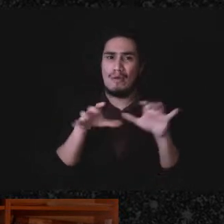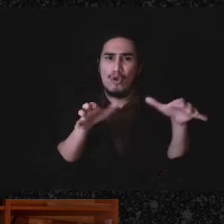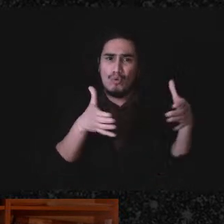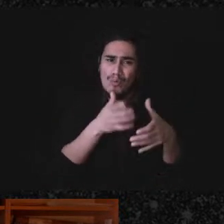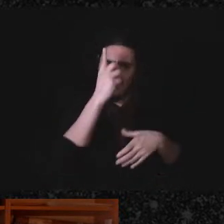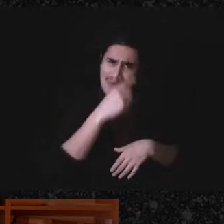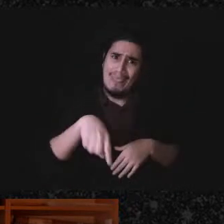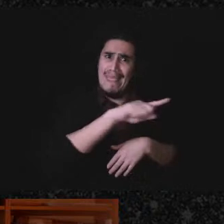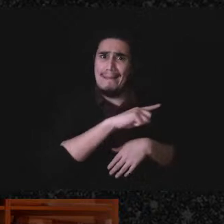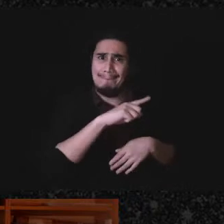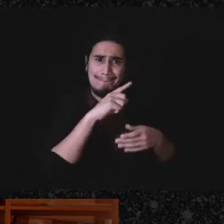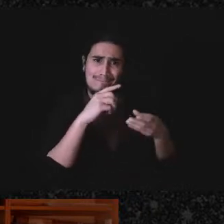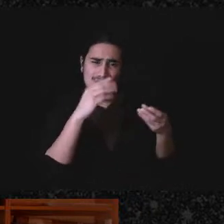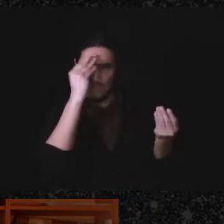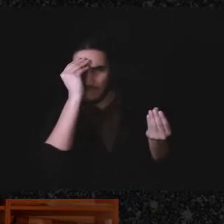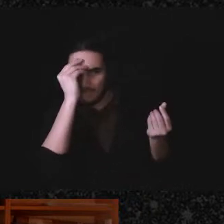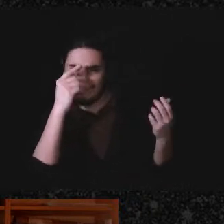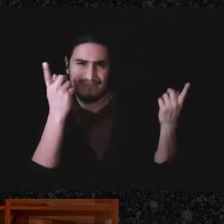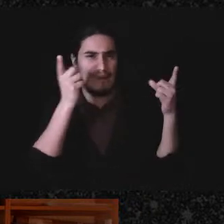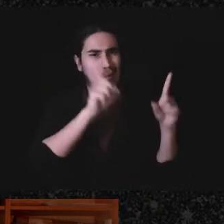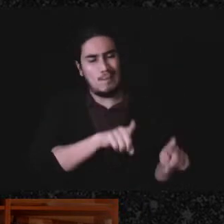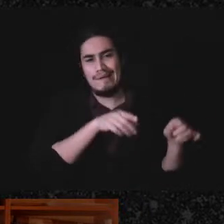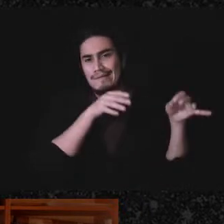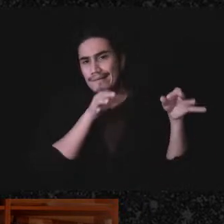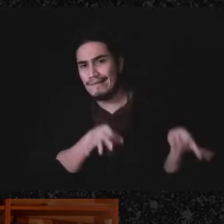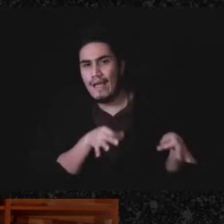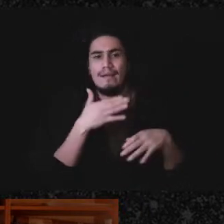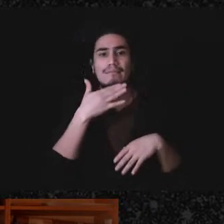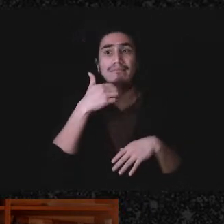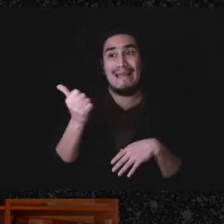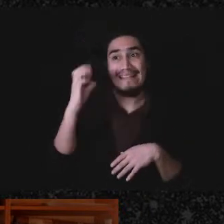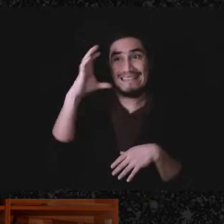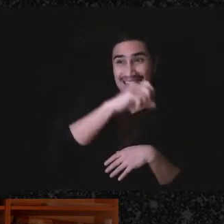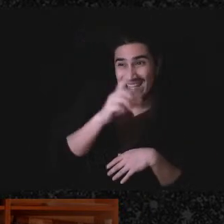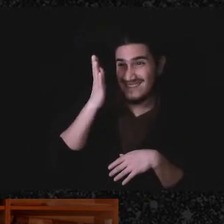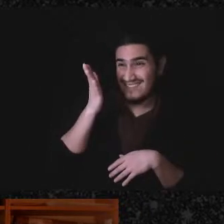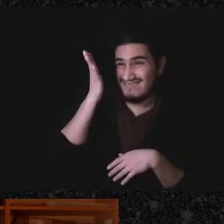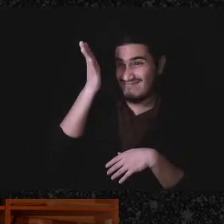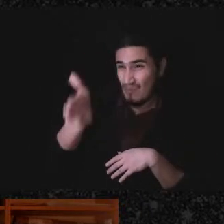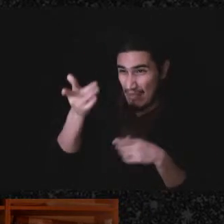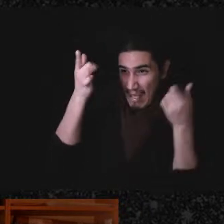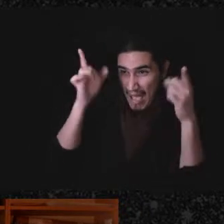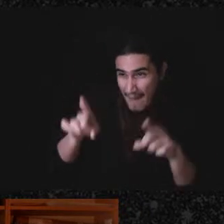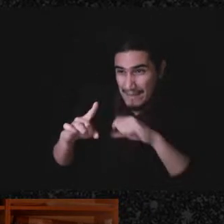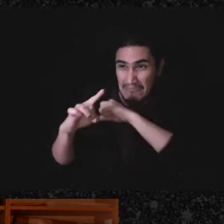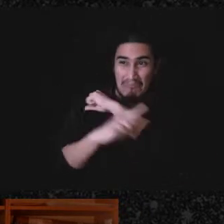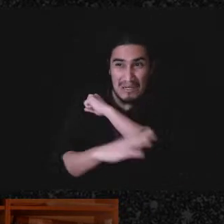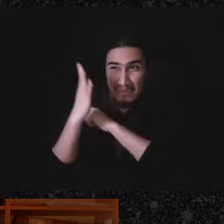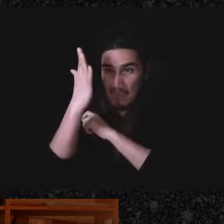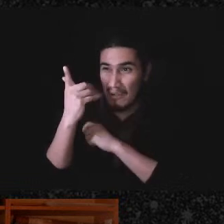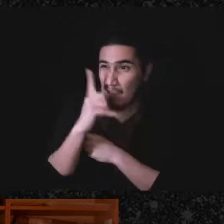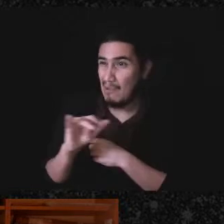with best guesses about consequences that people like Mike can help us try to assess. I think